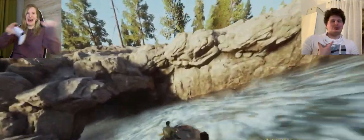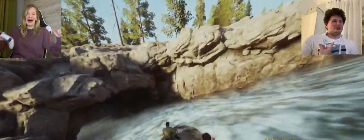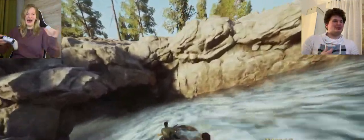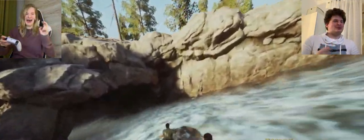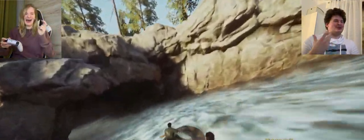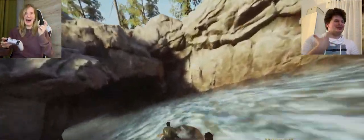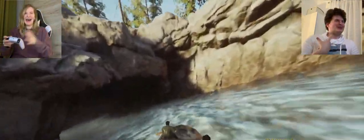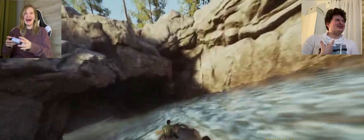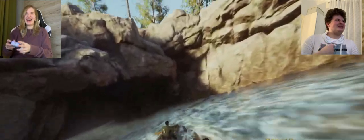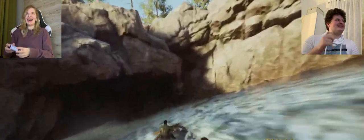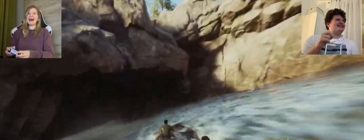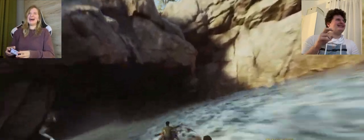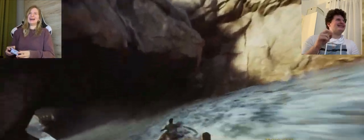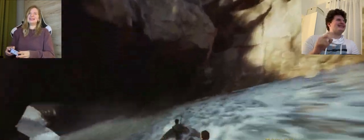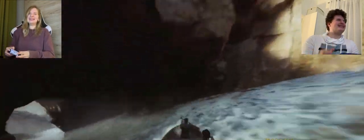K: LOL! Didn't we hit the rocks with anything?!?! A: it was close xD